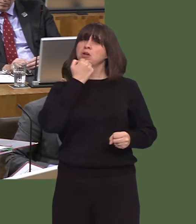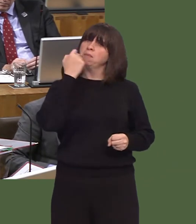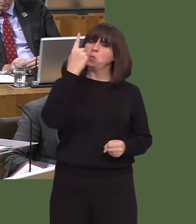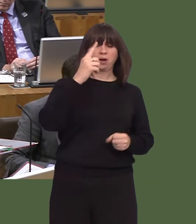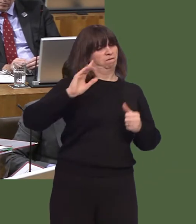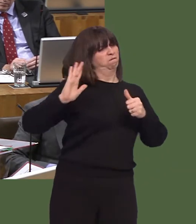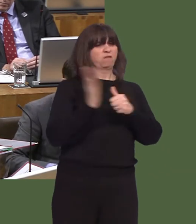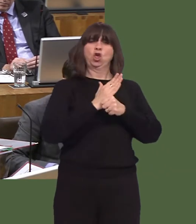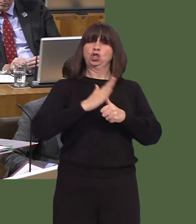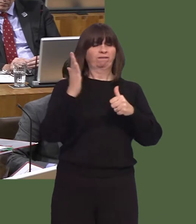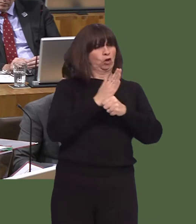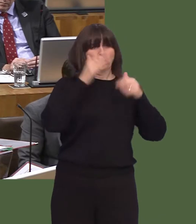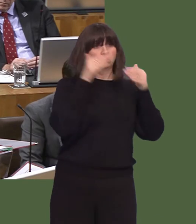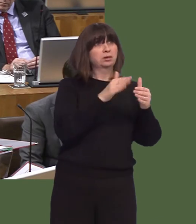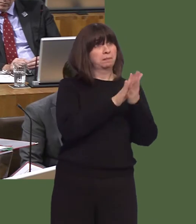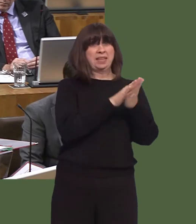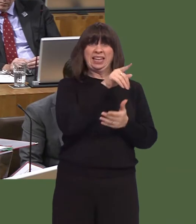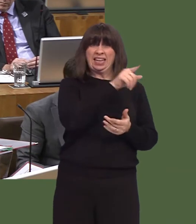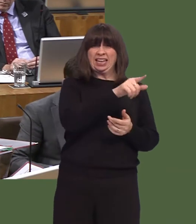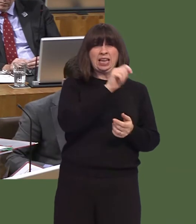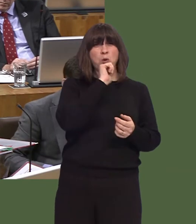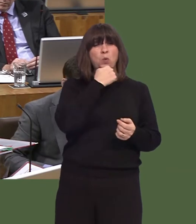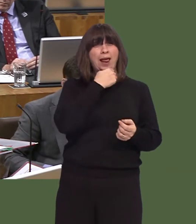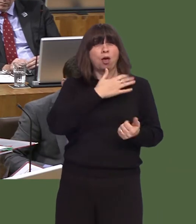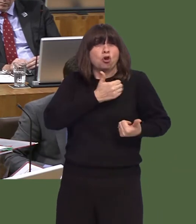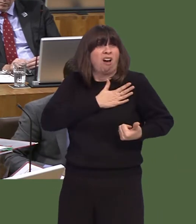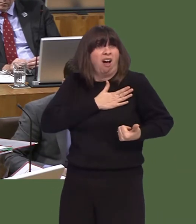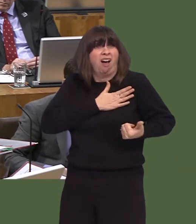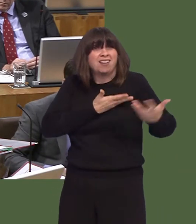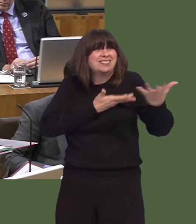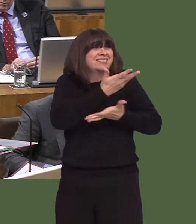with a president who is open about his views on protecting American industry?